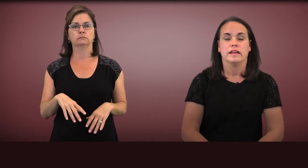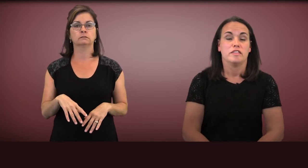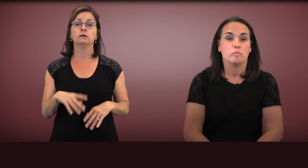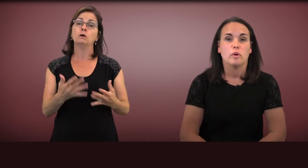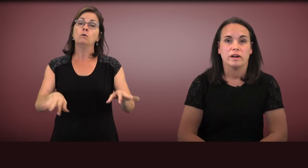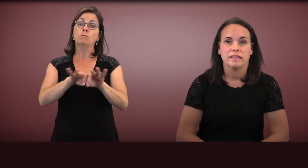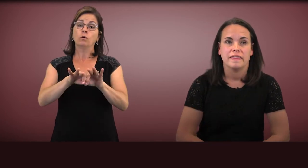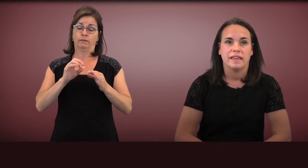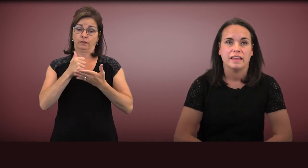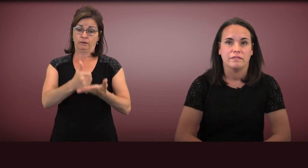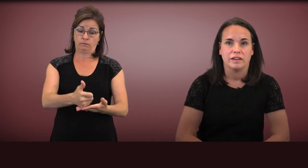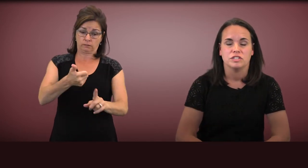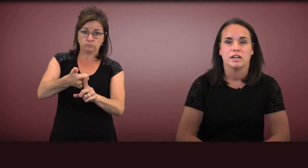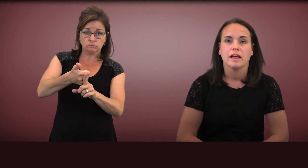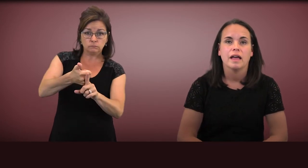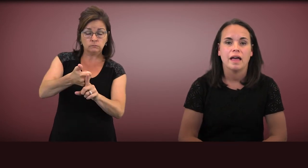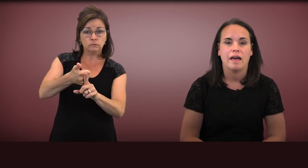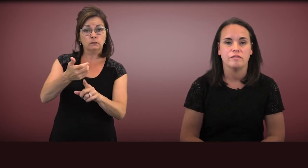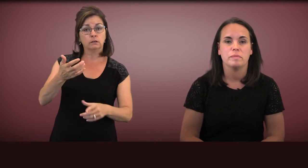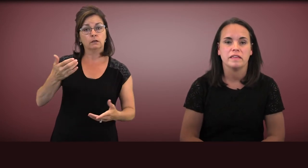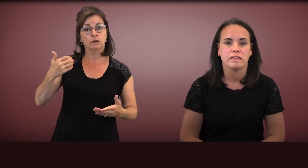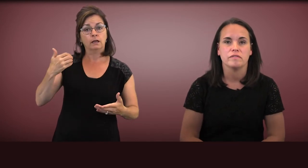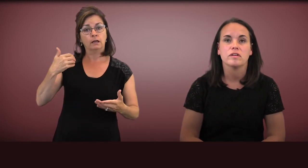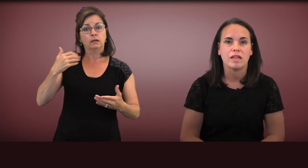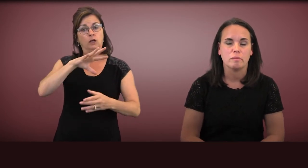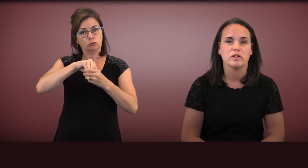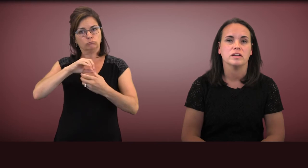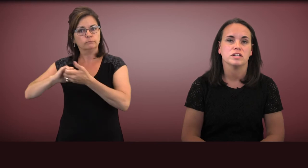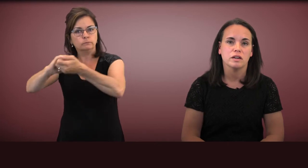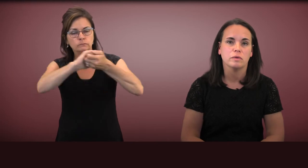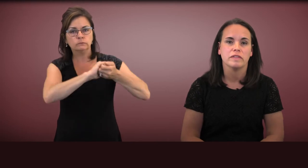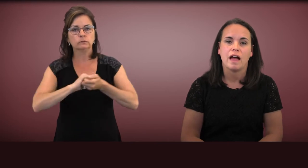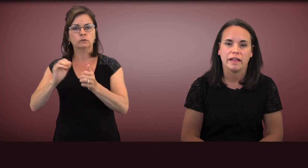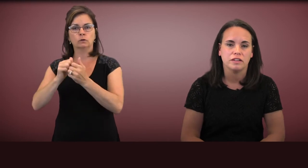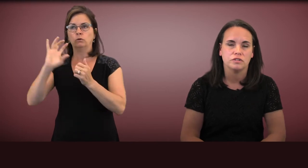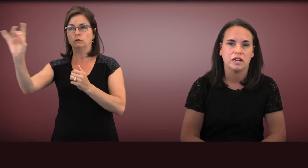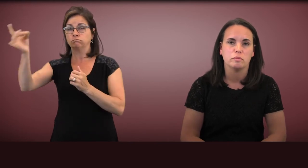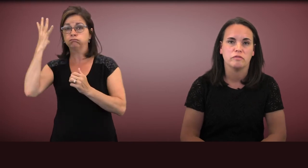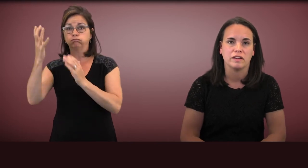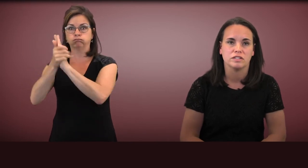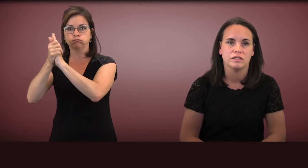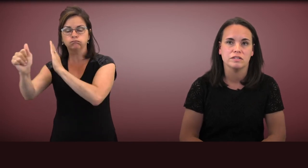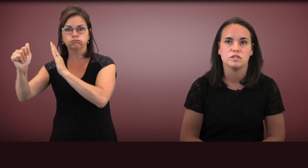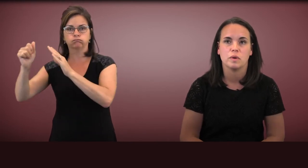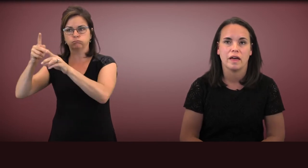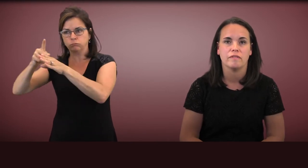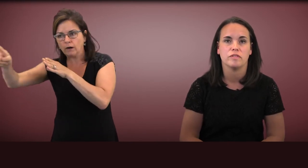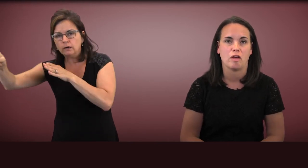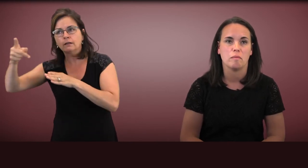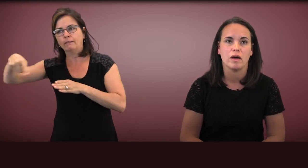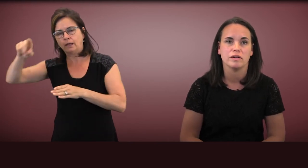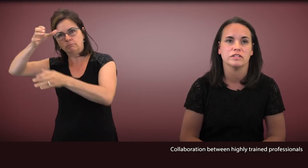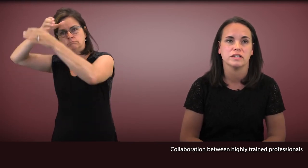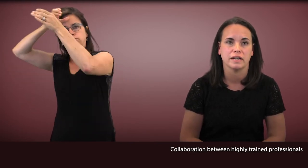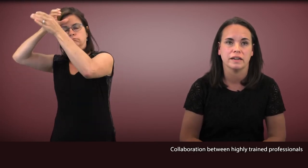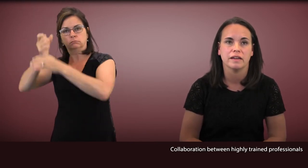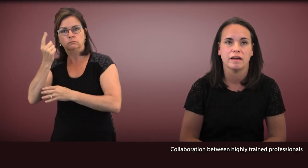It's important that the intervention have a piece of collaboration with highly trained professionals, who have some understanding